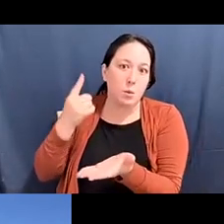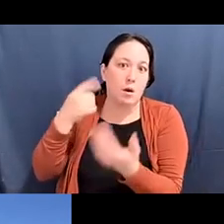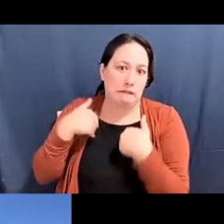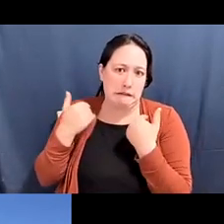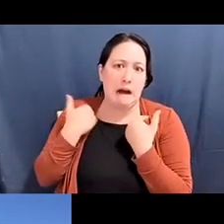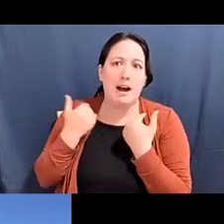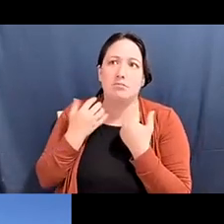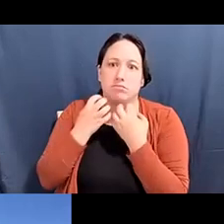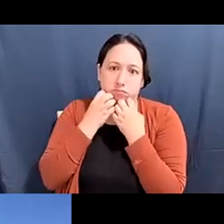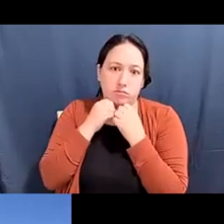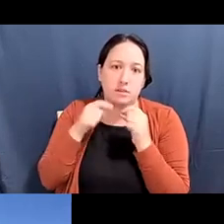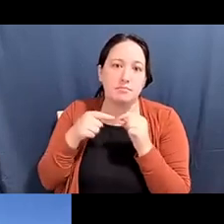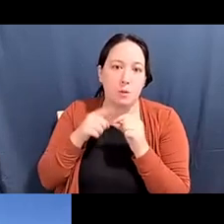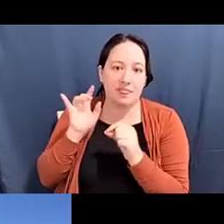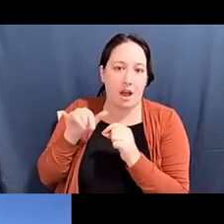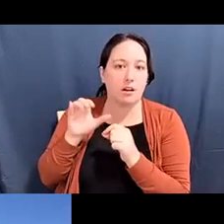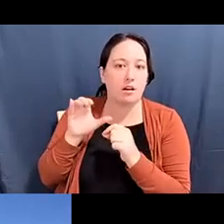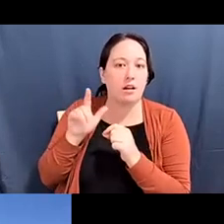pam tau lee: turn it over to Katherine and Alex.